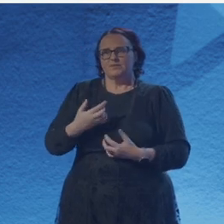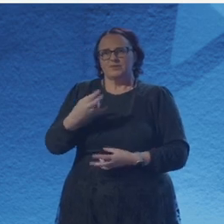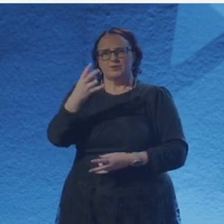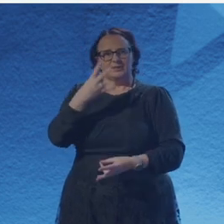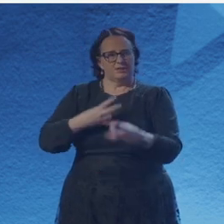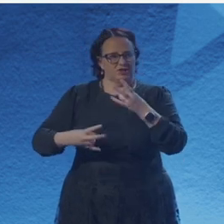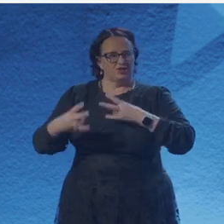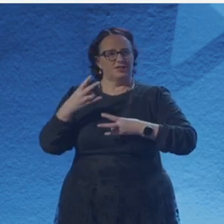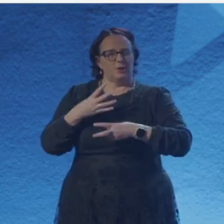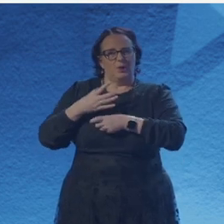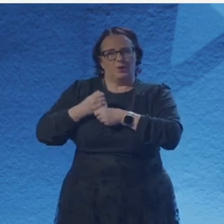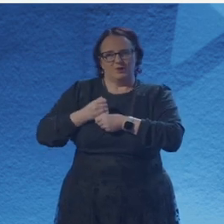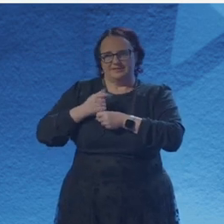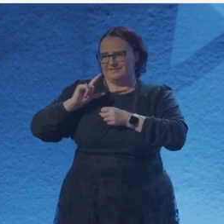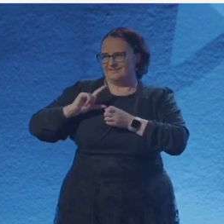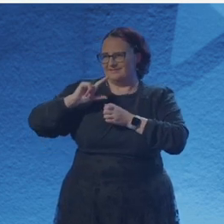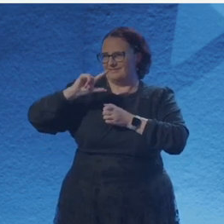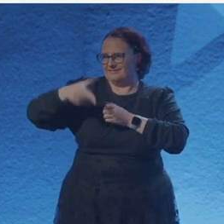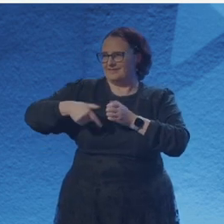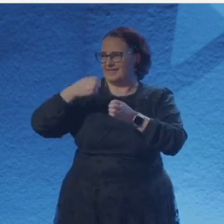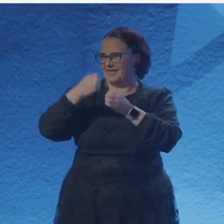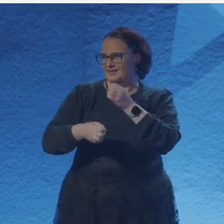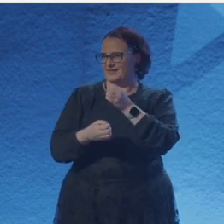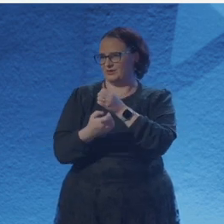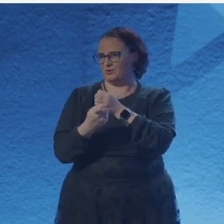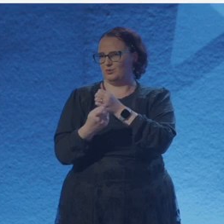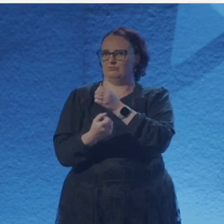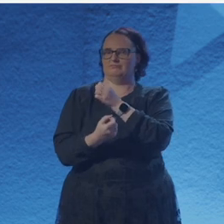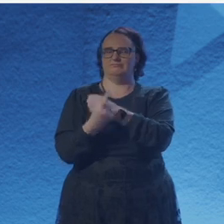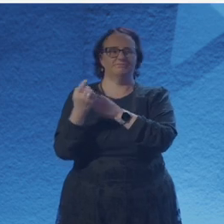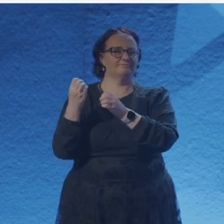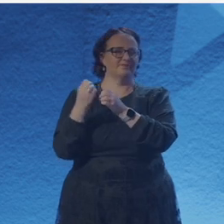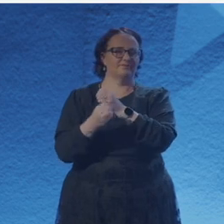and then I'll be introducing the other readers one by one as they do their readings. We're going to have a wee chat